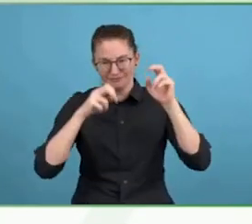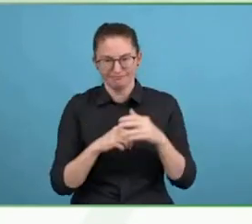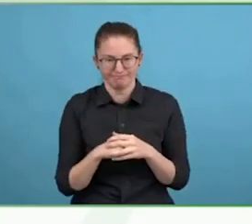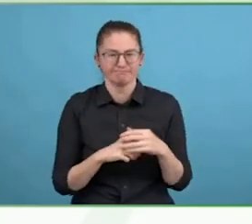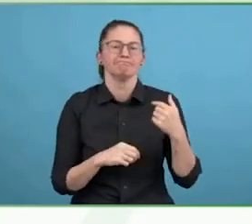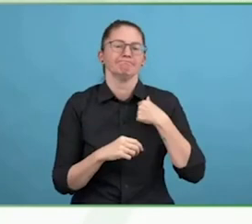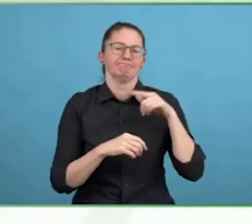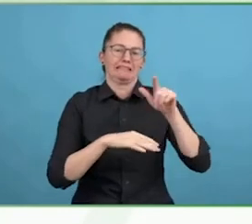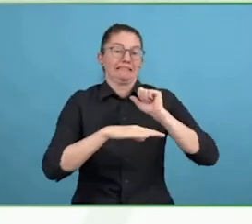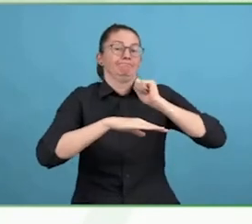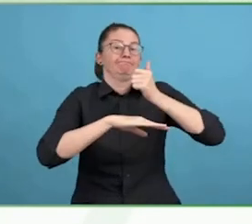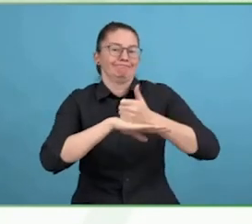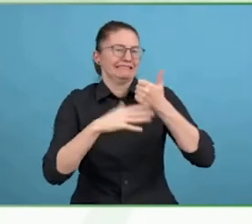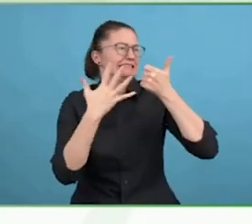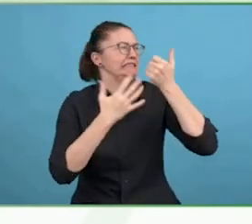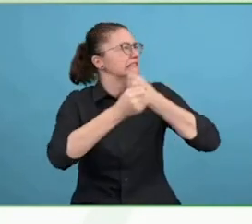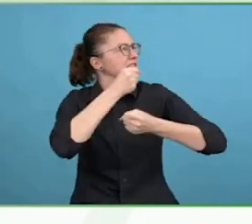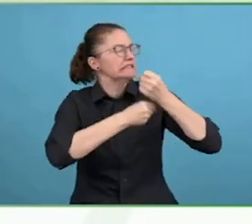We were able to rehouse and support them.